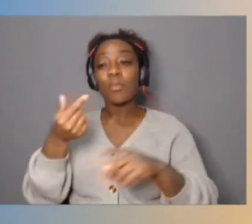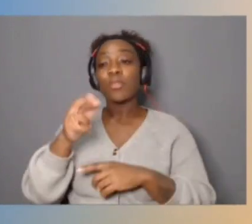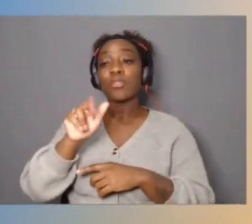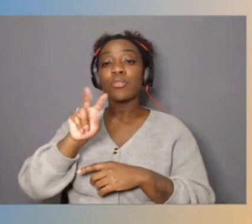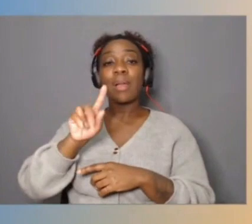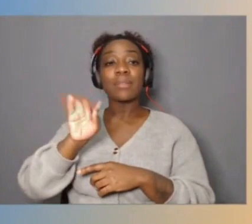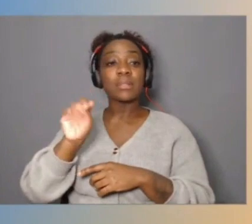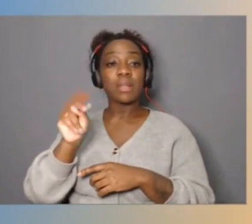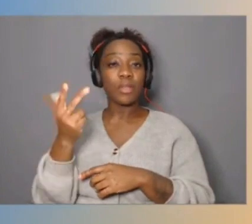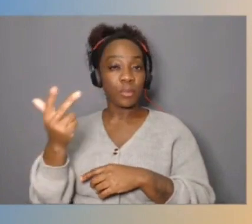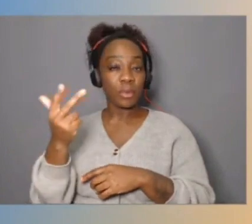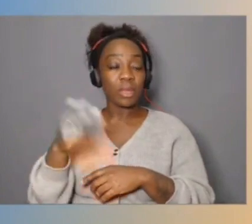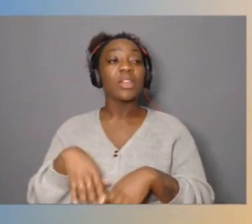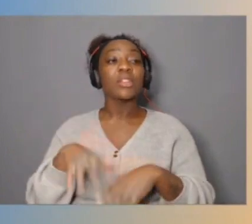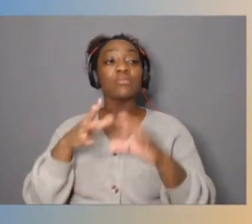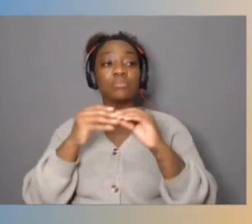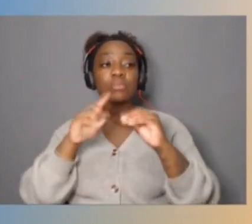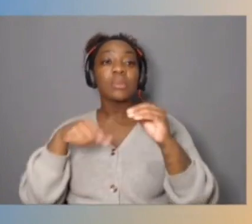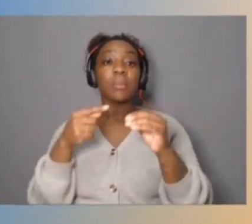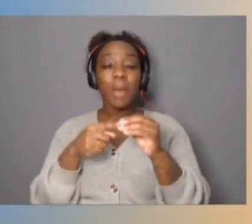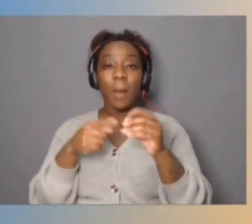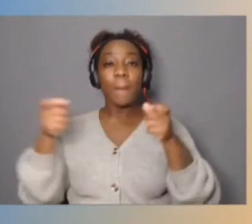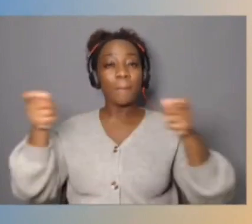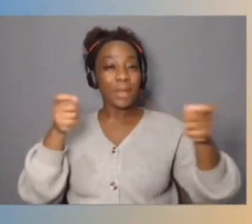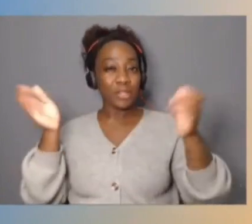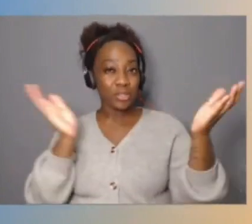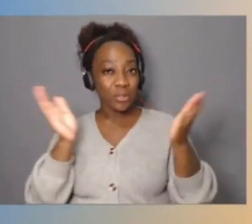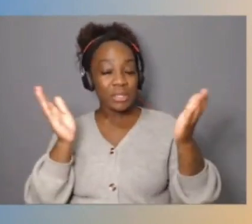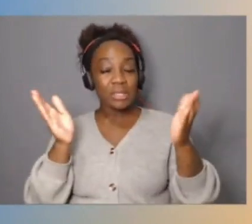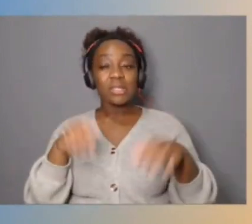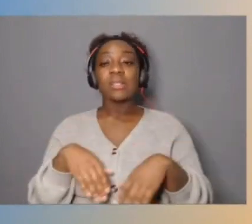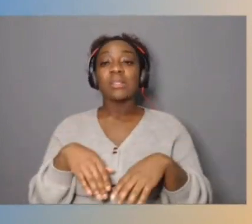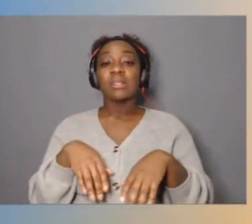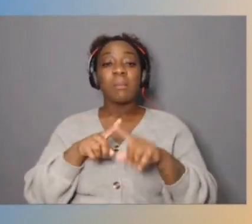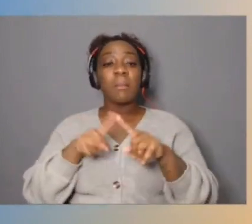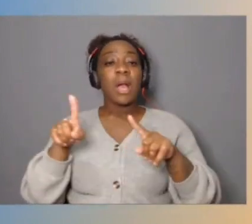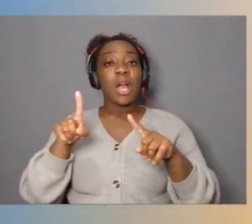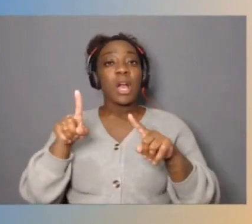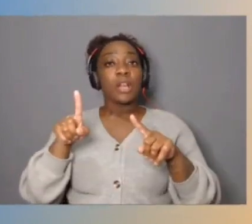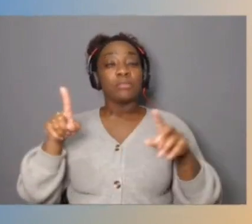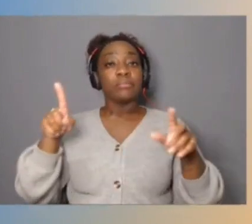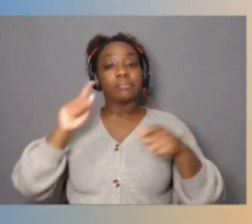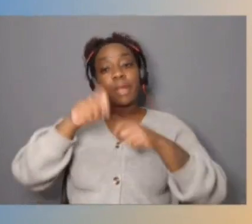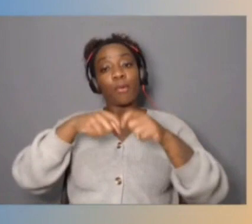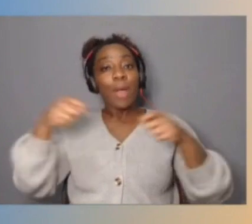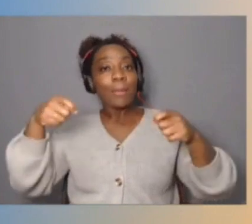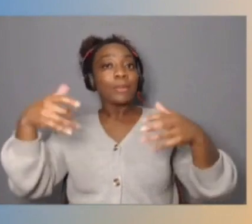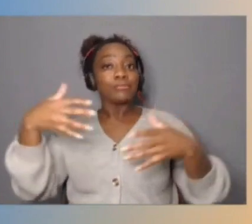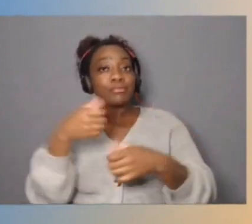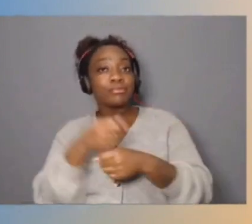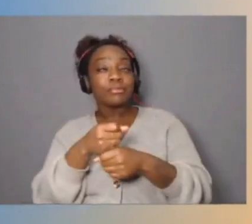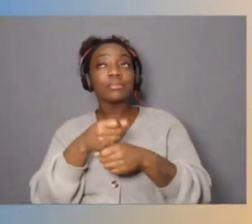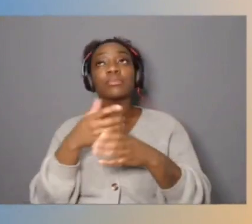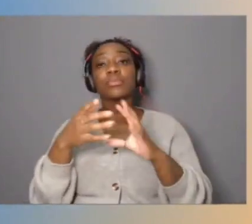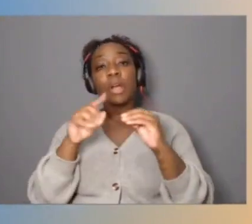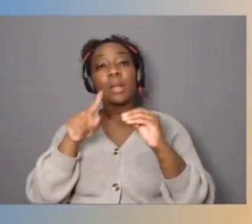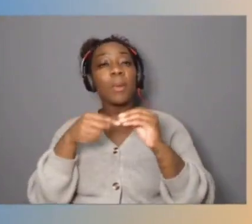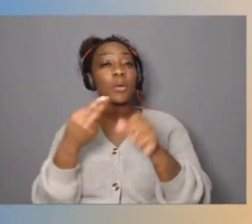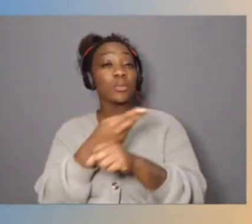Talked a little bit about managed services, but wrapped up with talking about things like using savings plans and compute optimizers